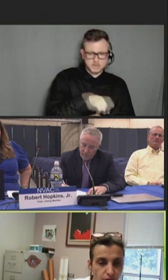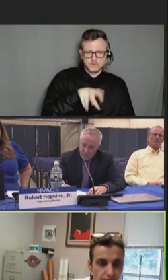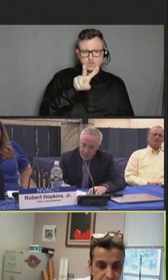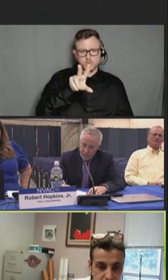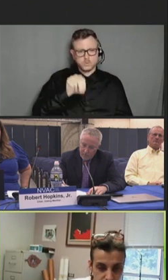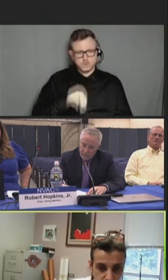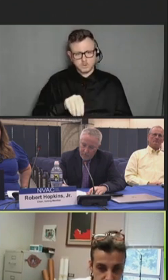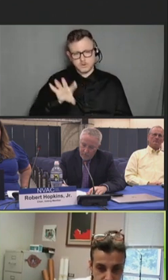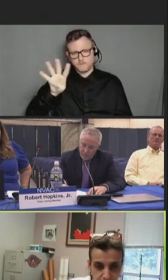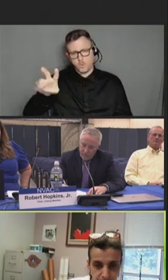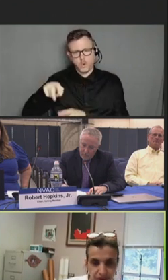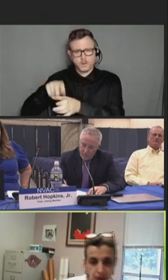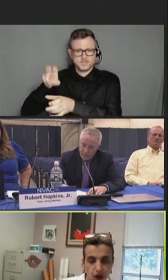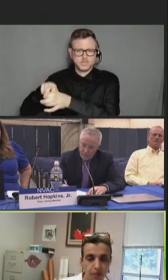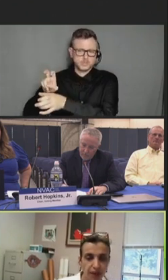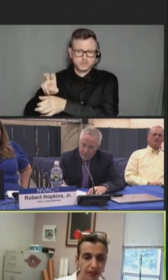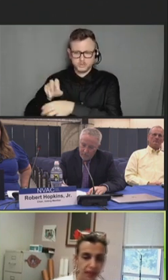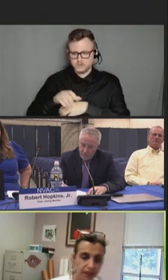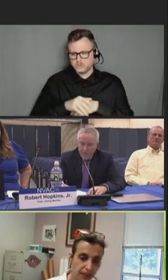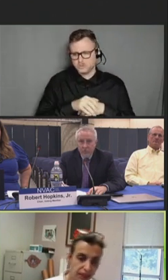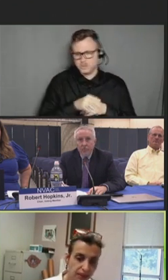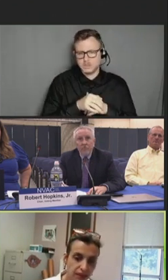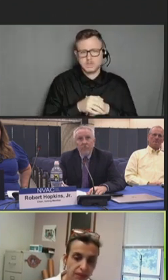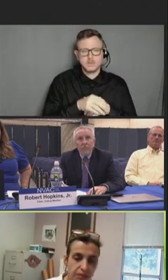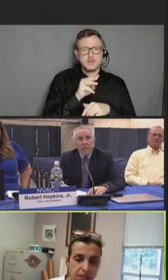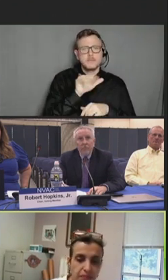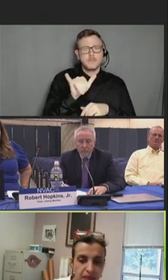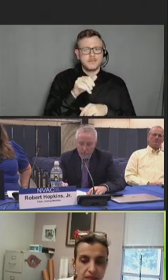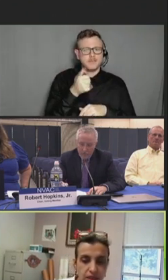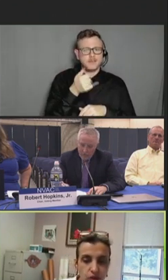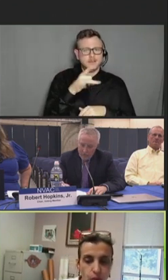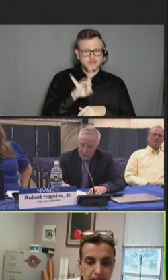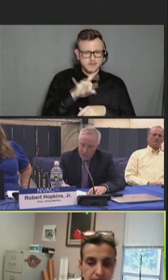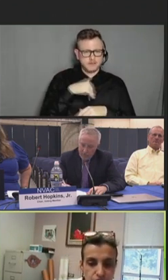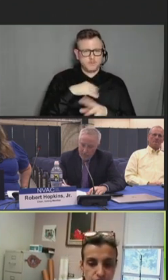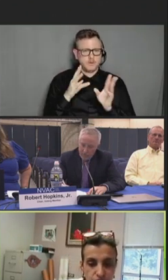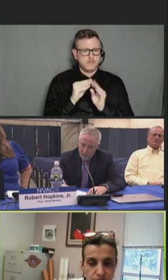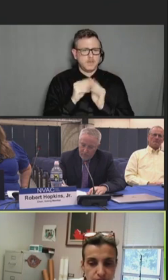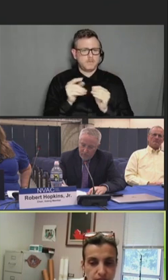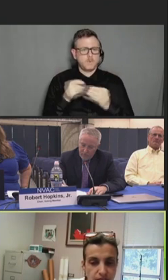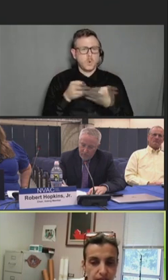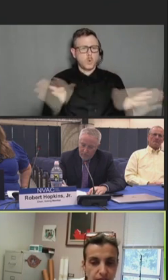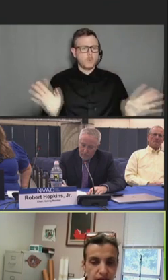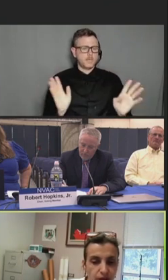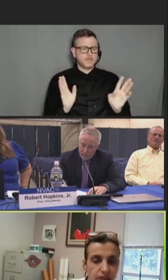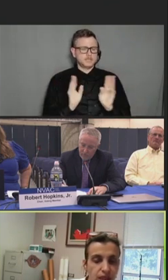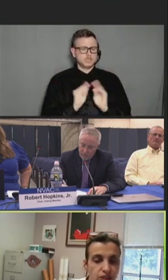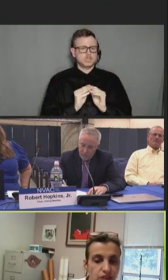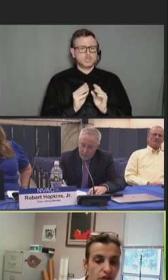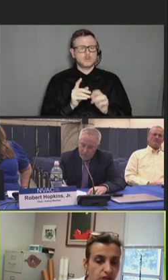four abstentions. On May 18th, the committee met an open session to discuss and make recommendations on the